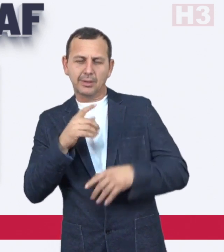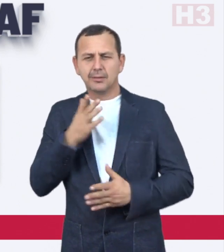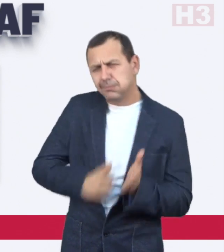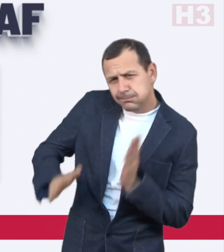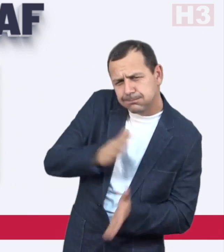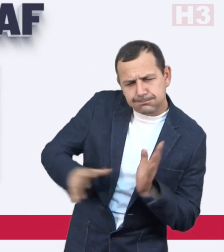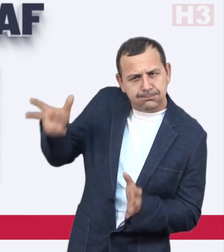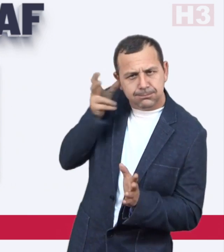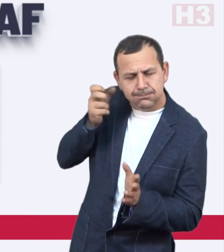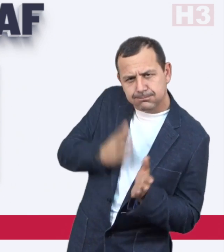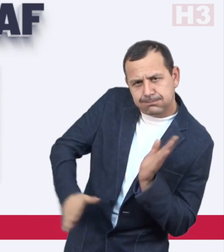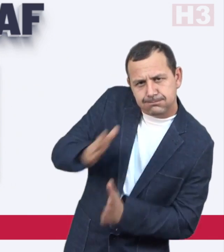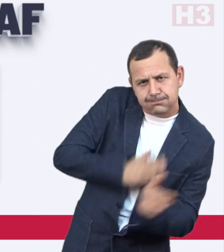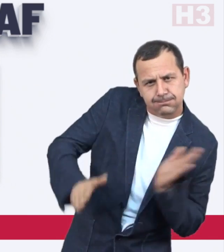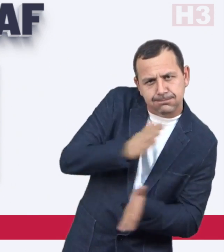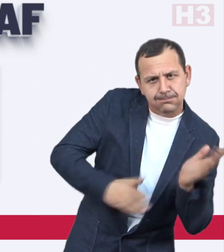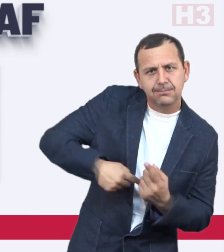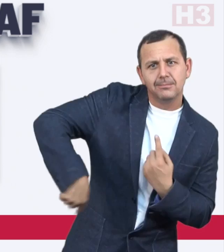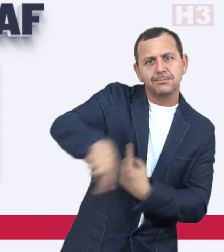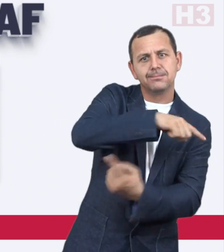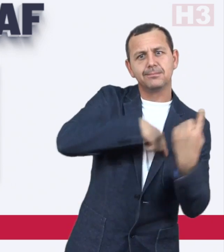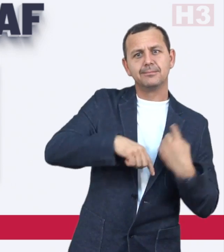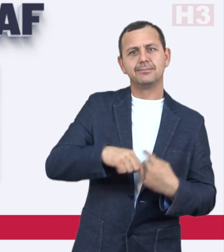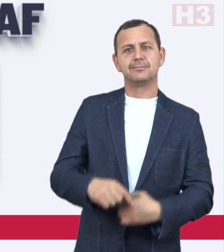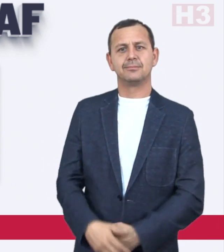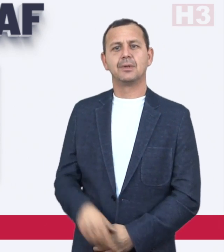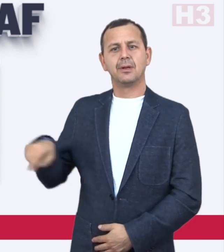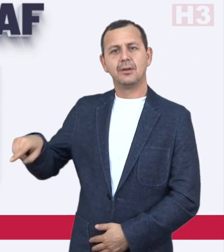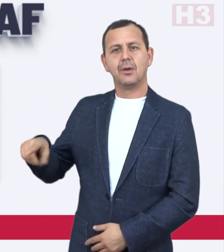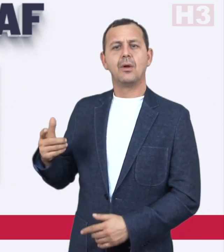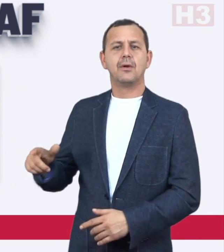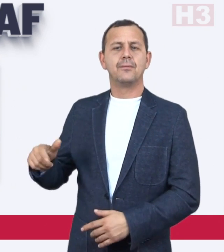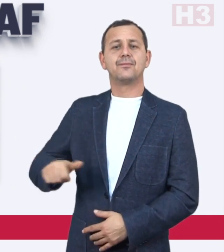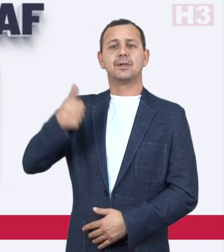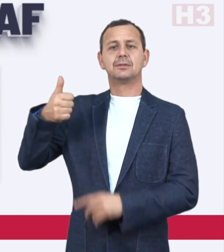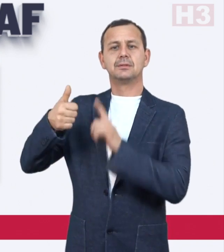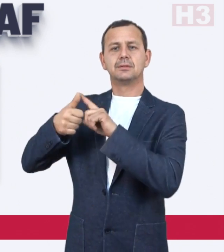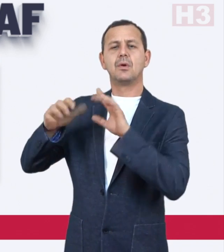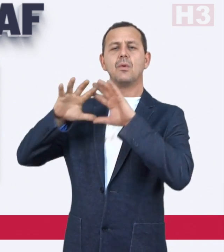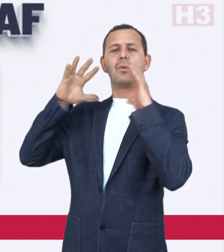coach’s instructions while skating. He is one of